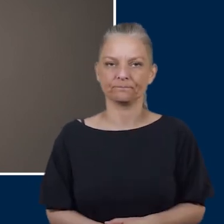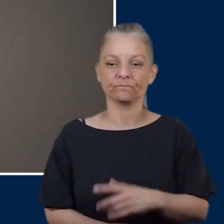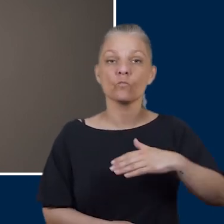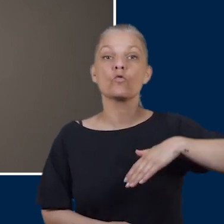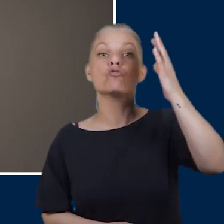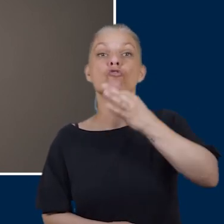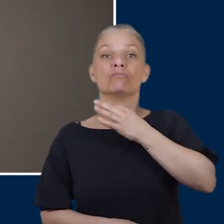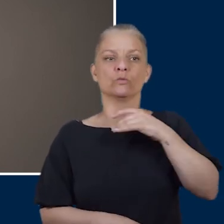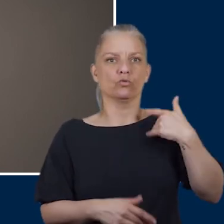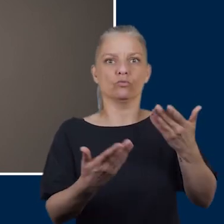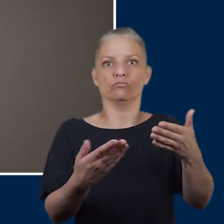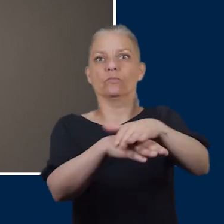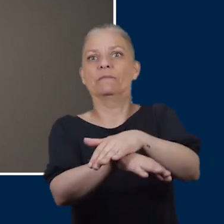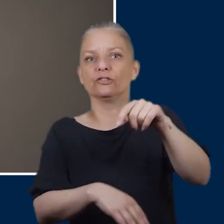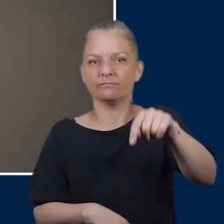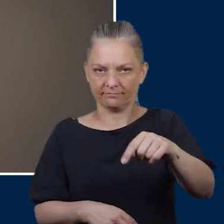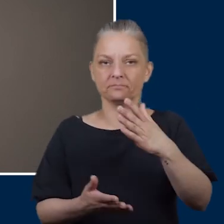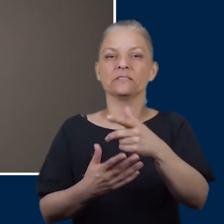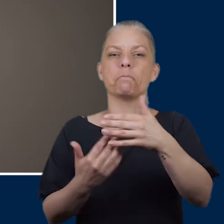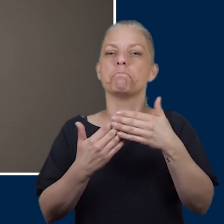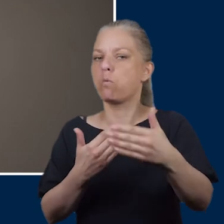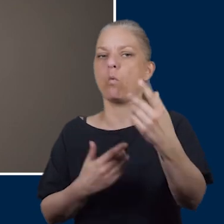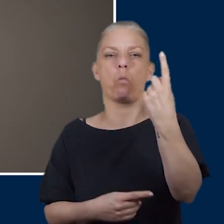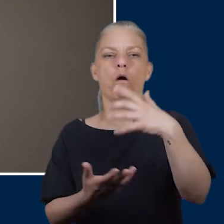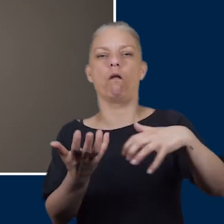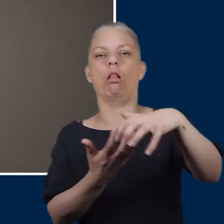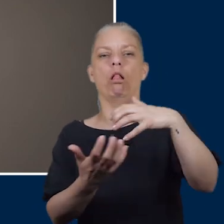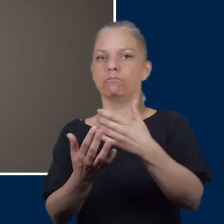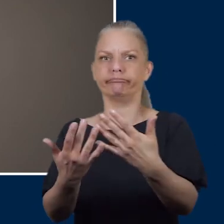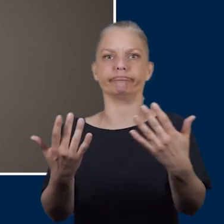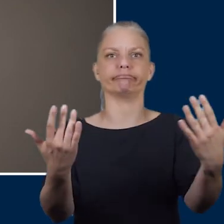in remission is where you have more than one complication or where you have had a previous